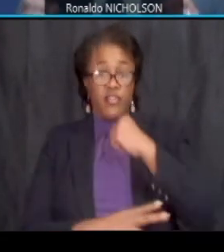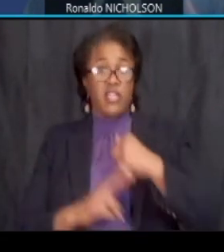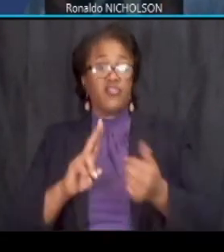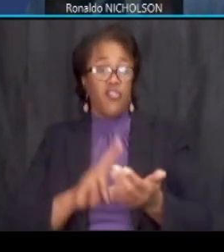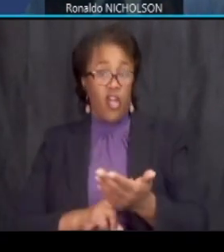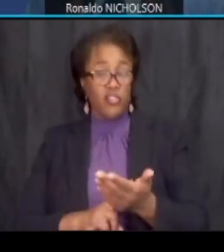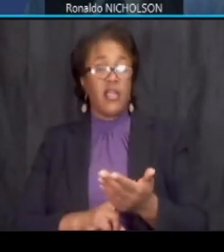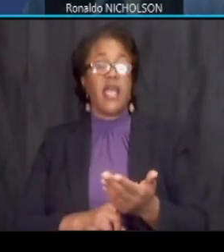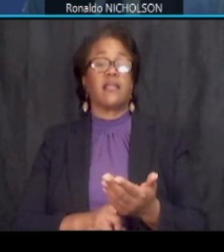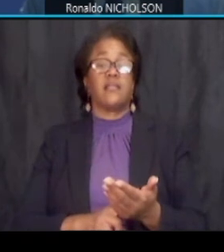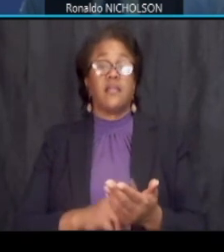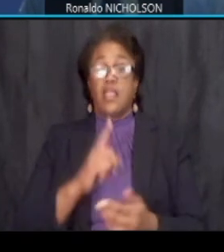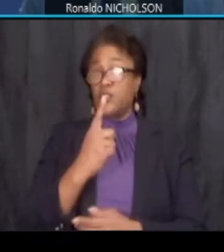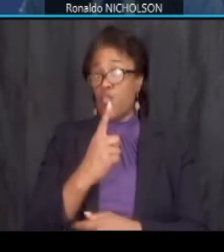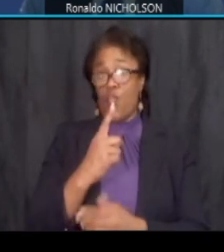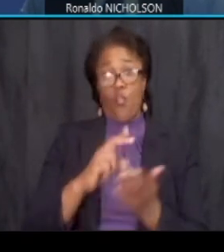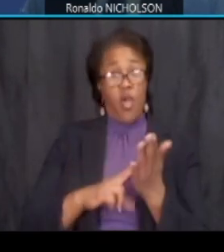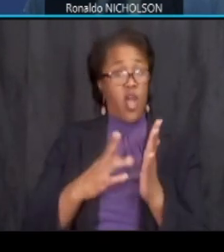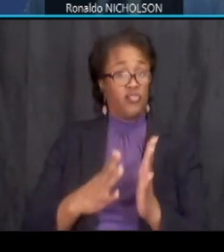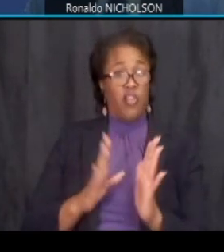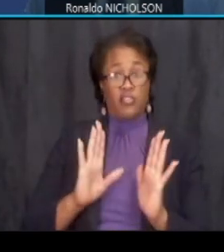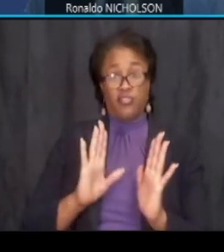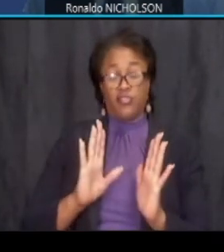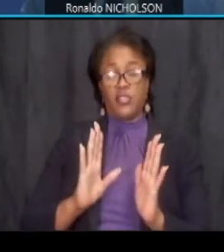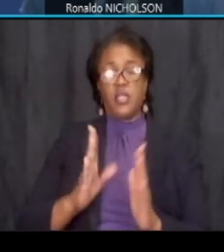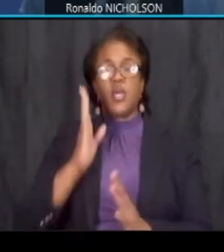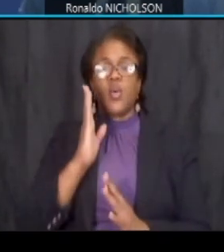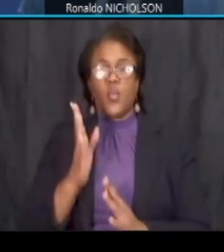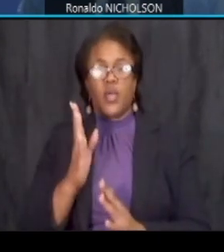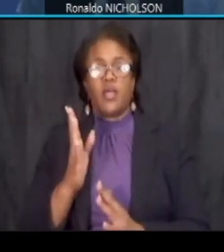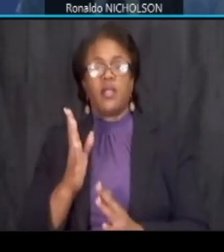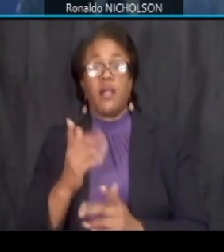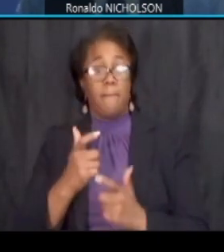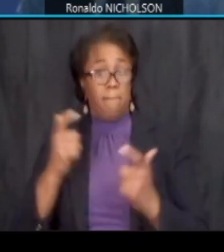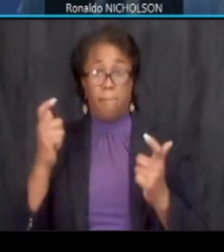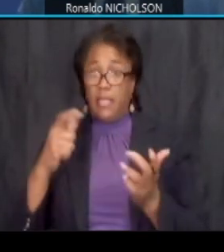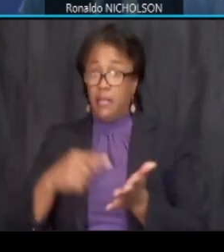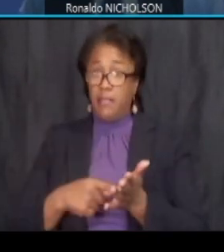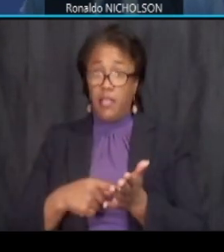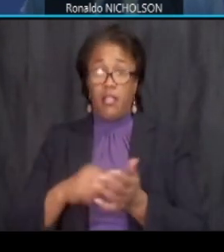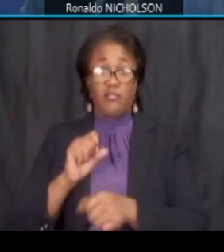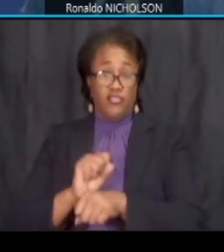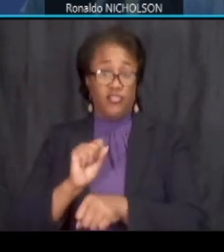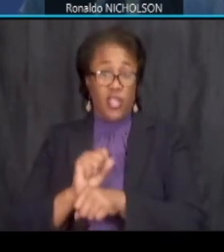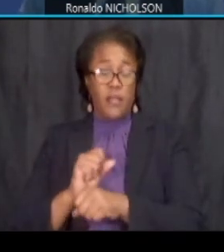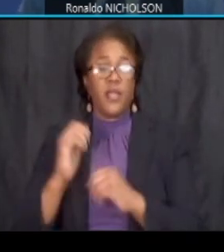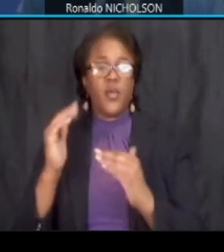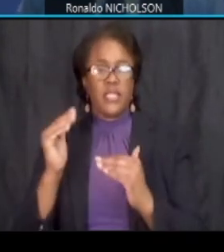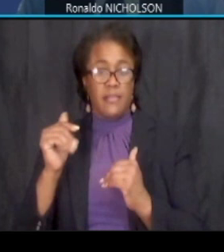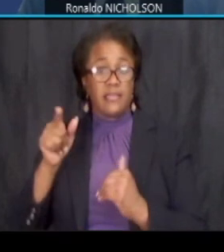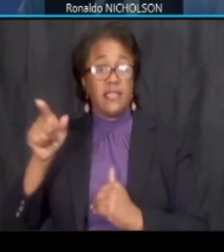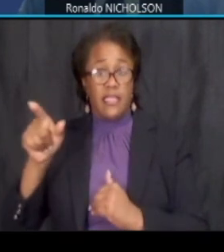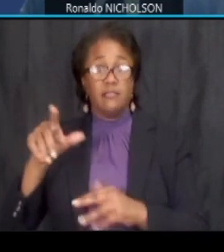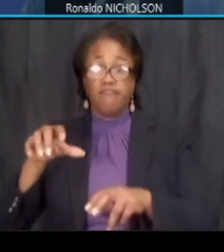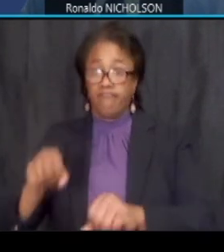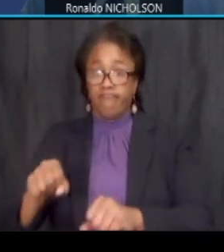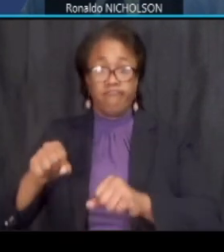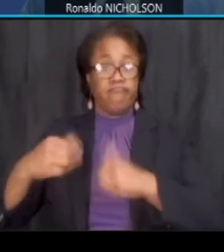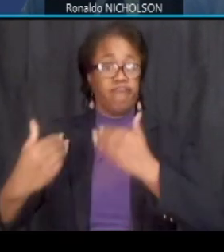and that's one contractor this would be a bid bill job we expect him to mobilize in 2023